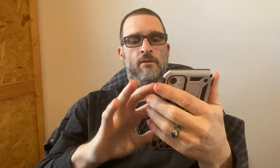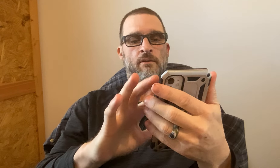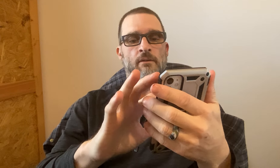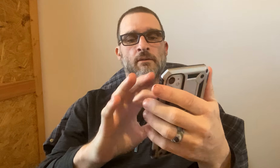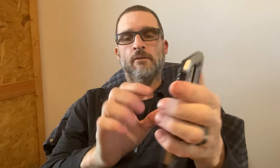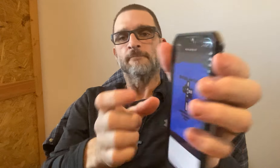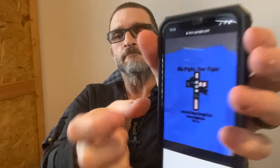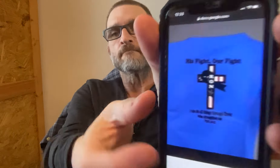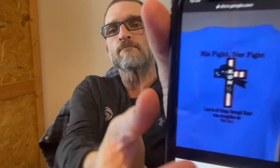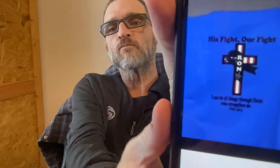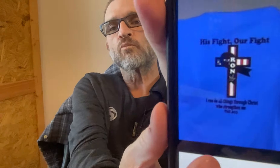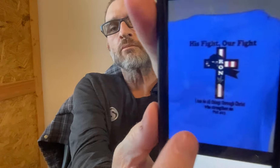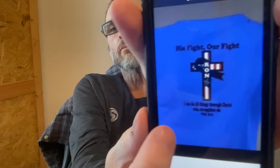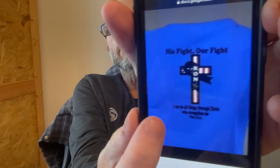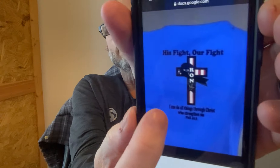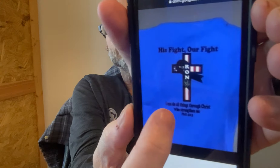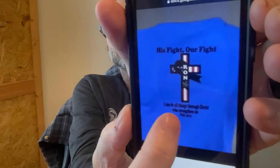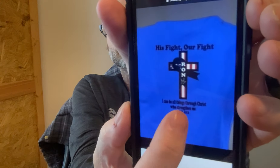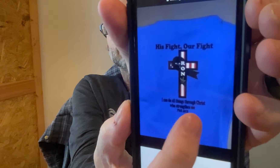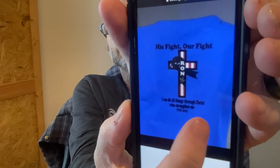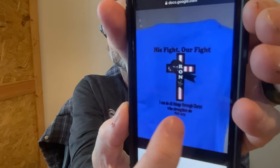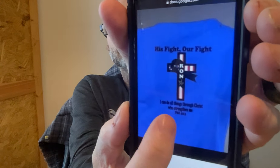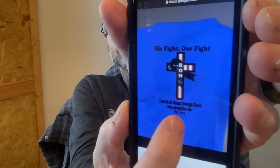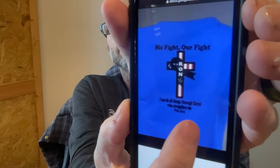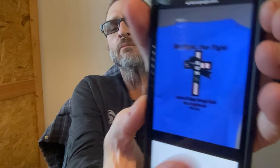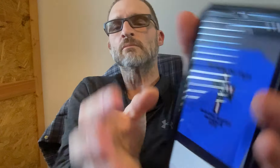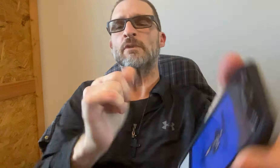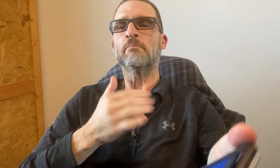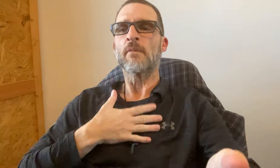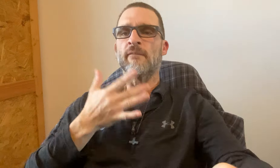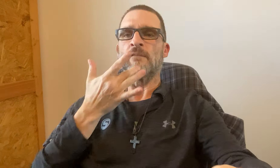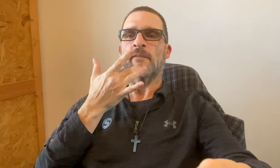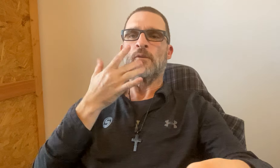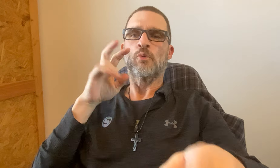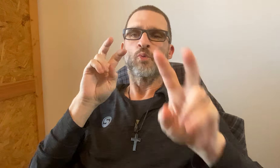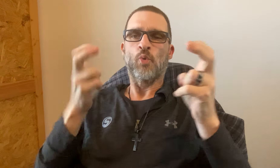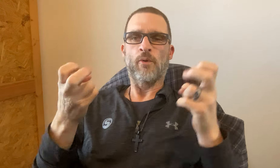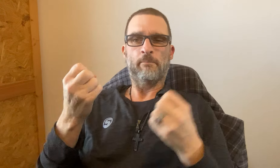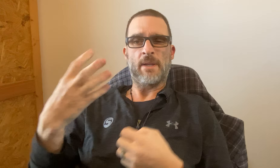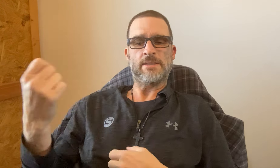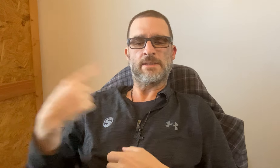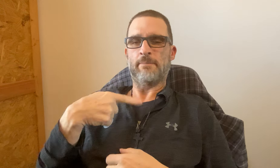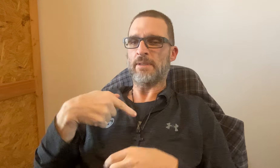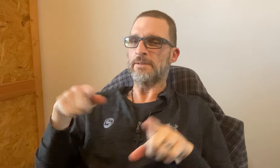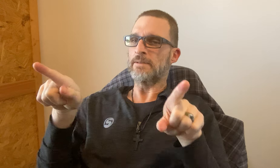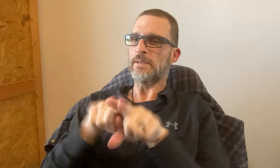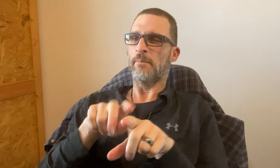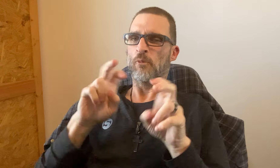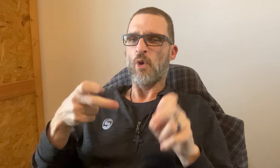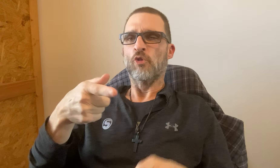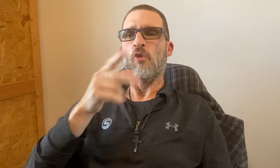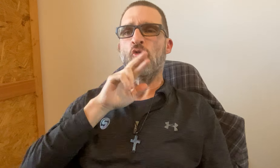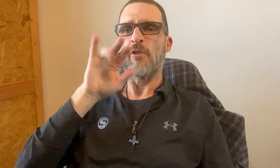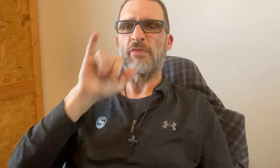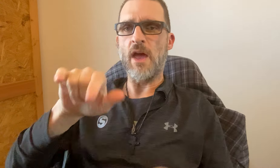Next, on the bottom of the cross This is my favorite Bible verse. Many people have sent me the same Bible verse.